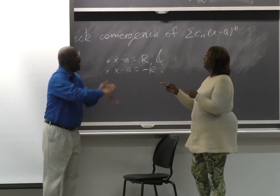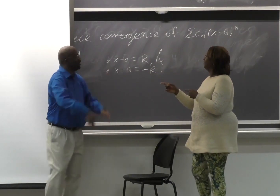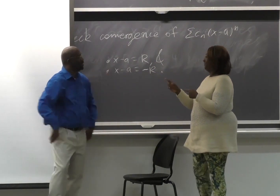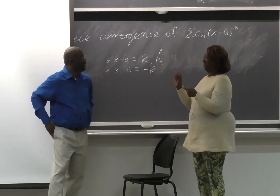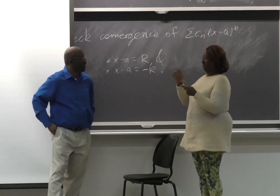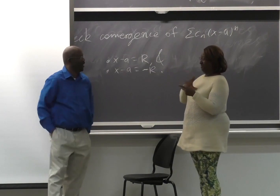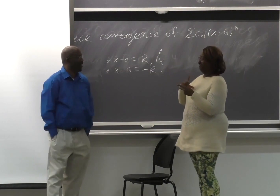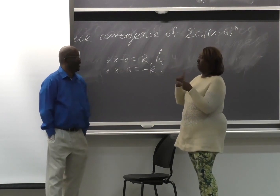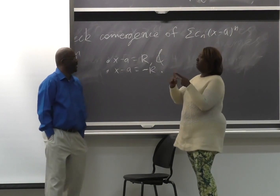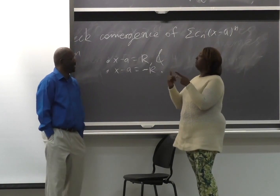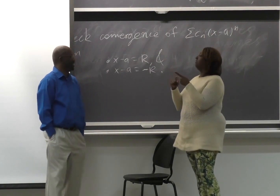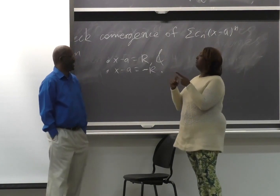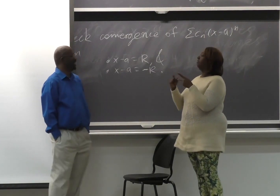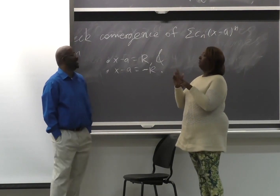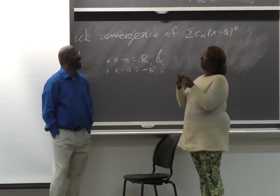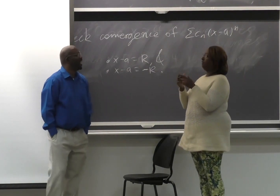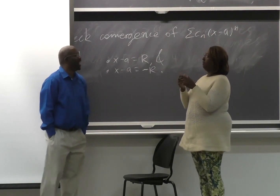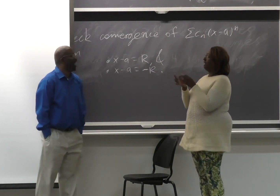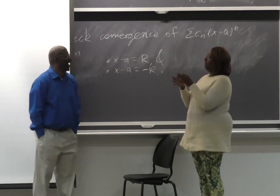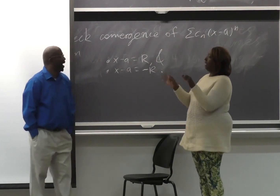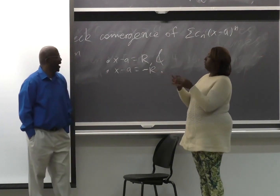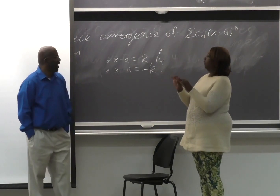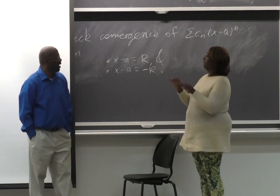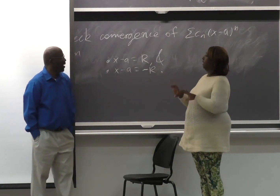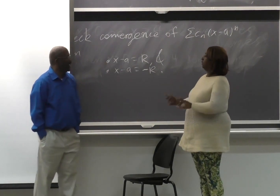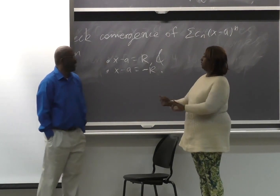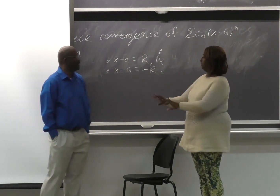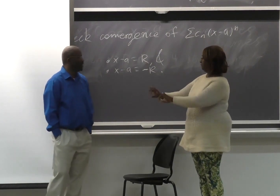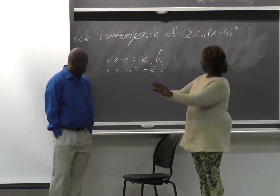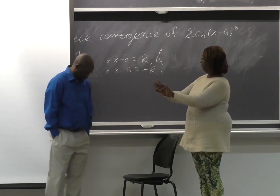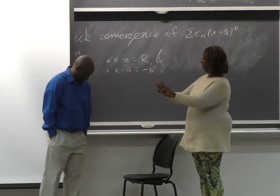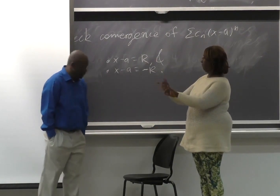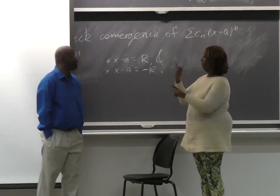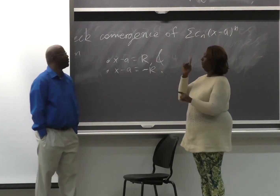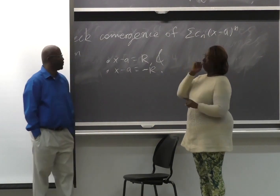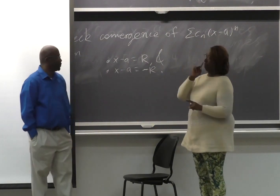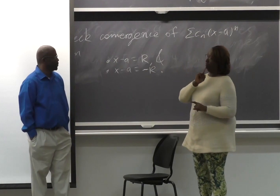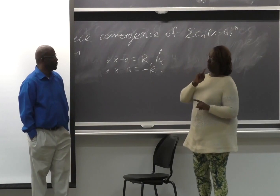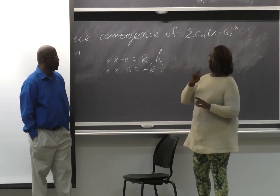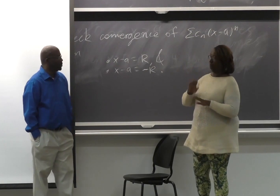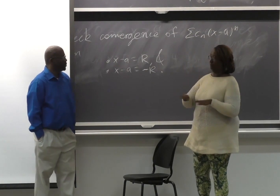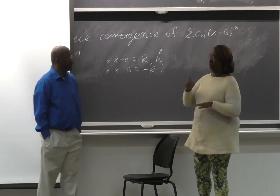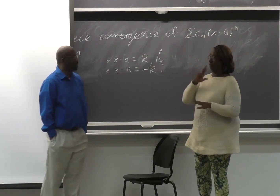Not a problem. You're excused. So the-- we're talking about language acquisition